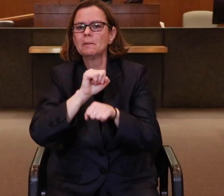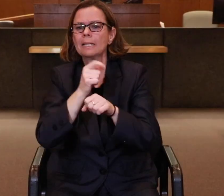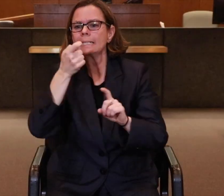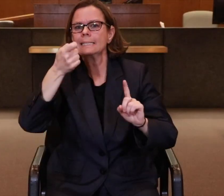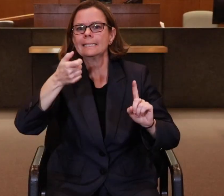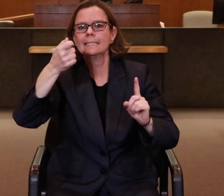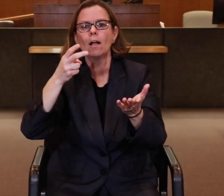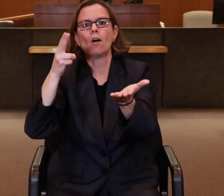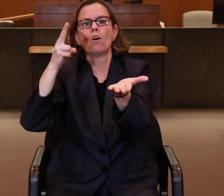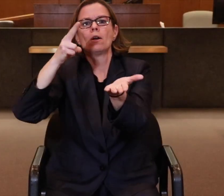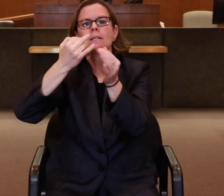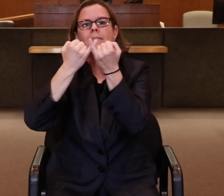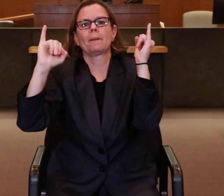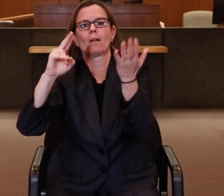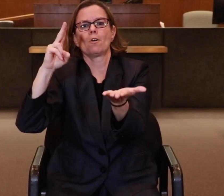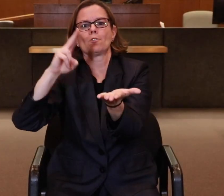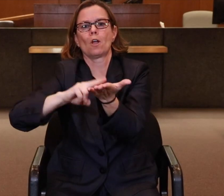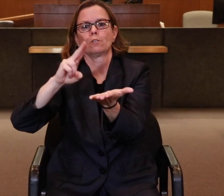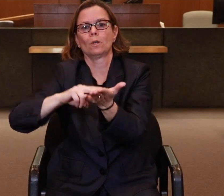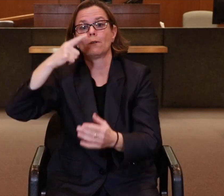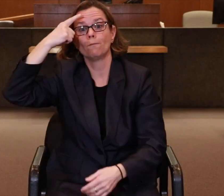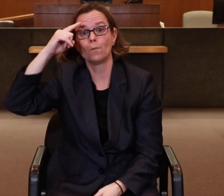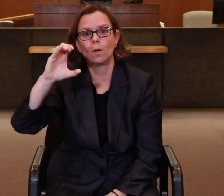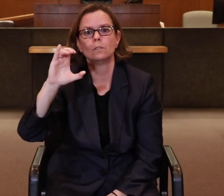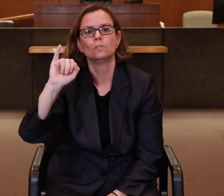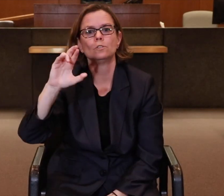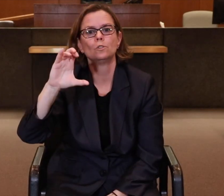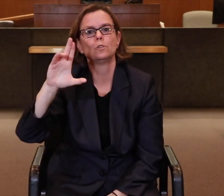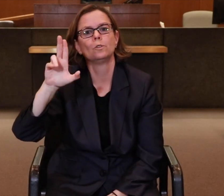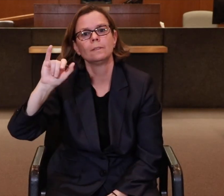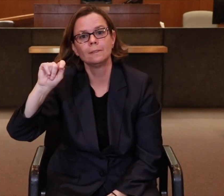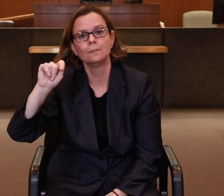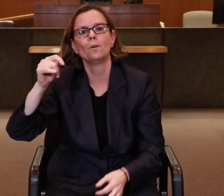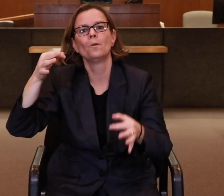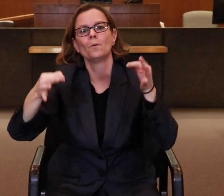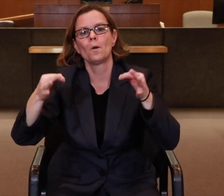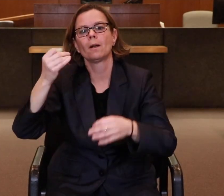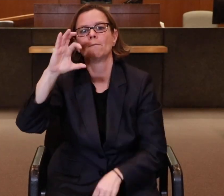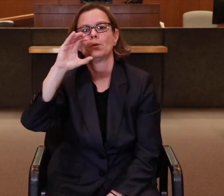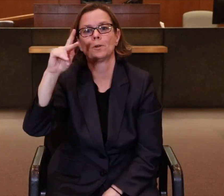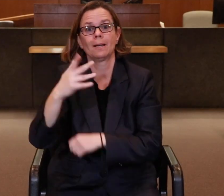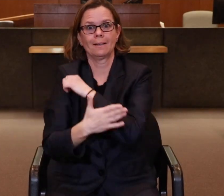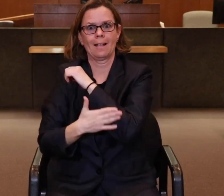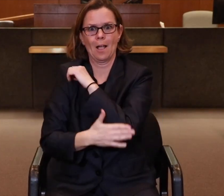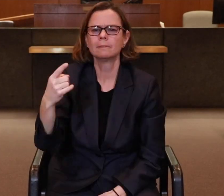I had worked on several contract assignments with the Circuit Court of Cook County